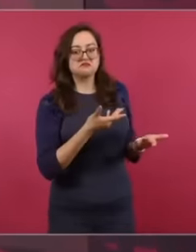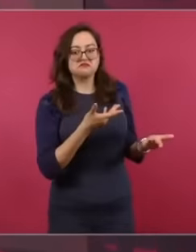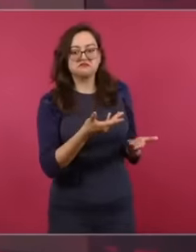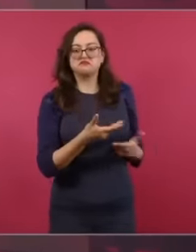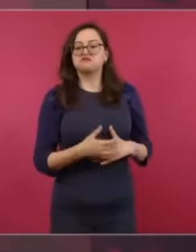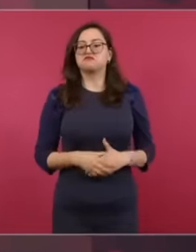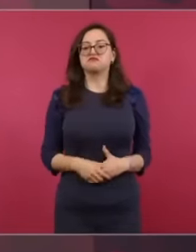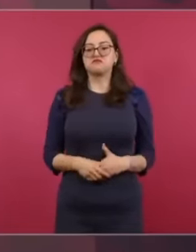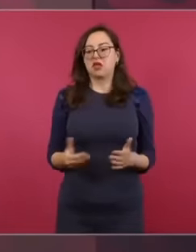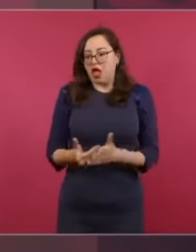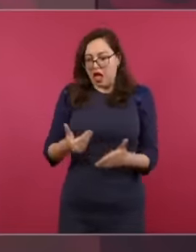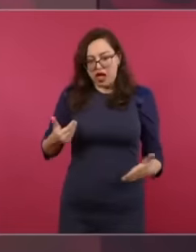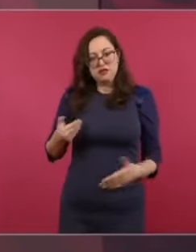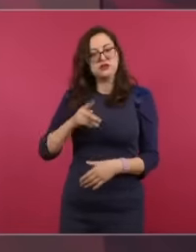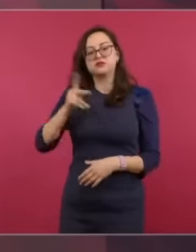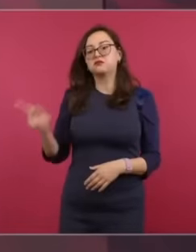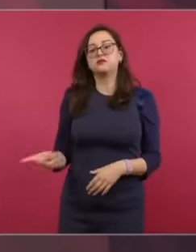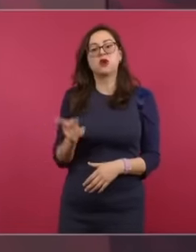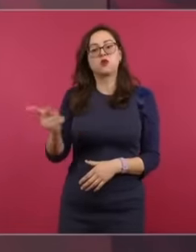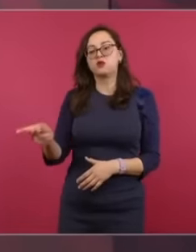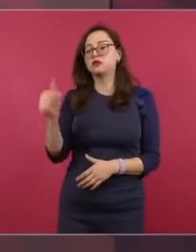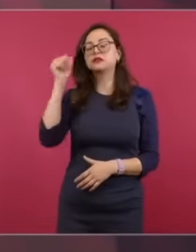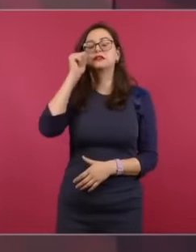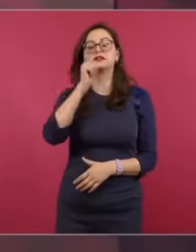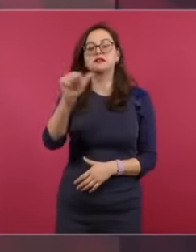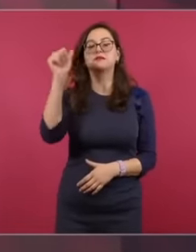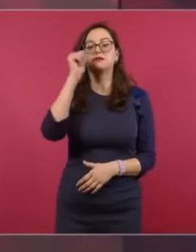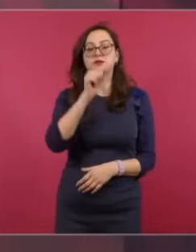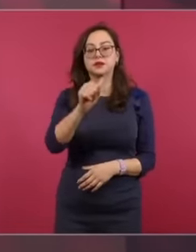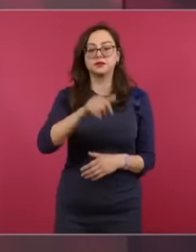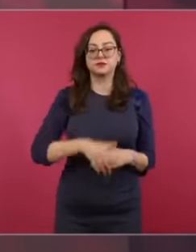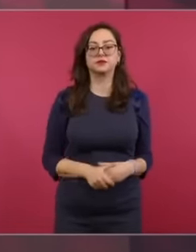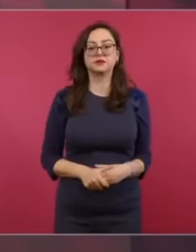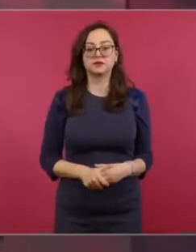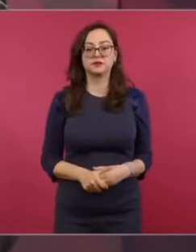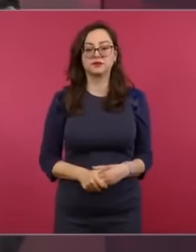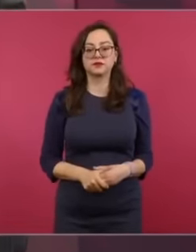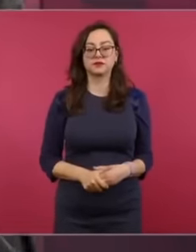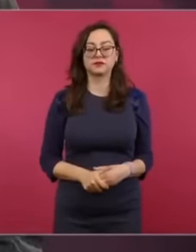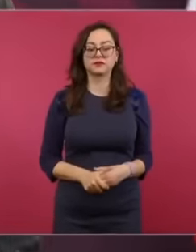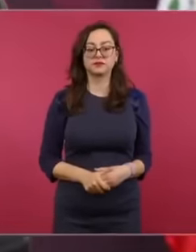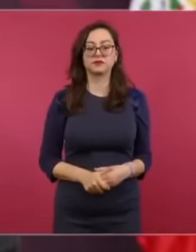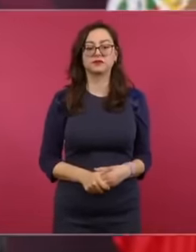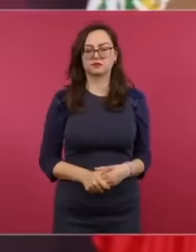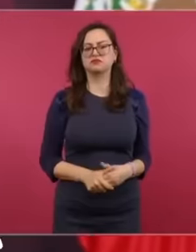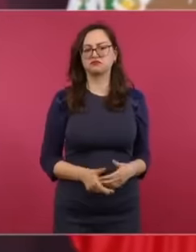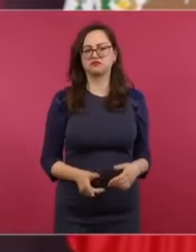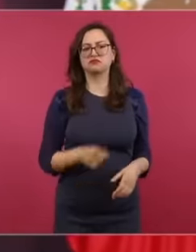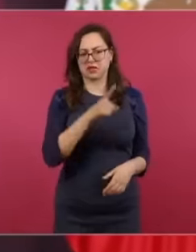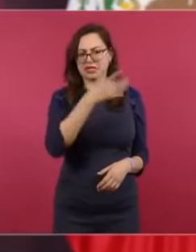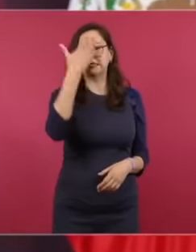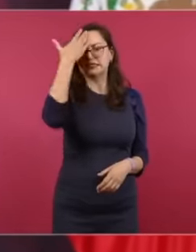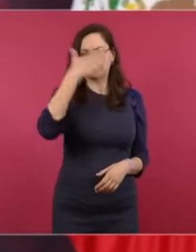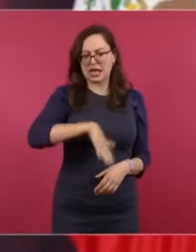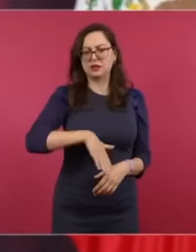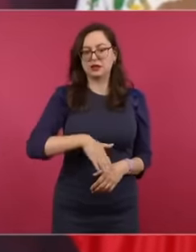consultation and he knows very well What is our position that unilateral decisions